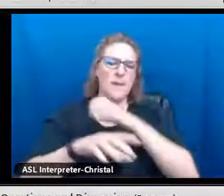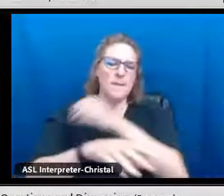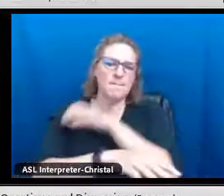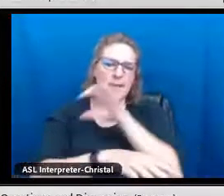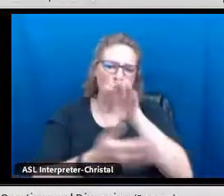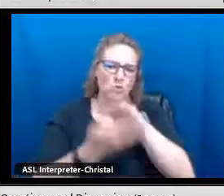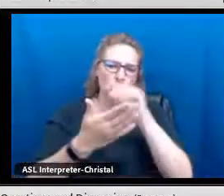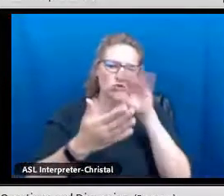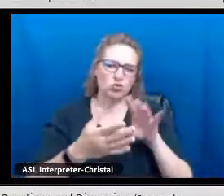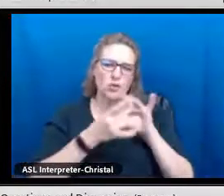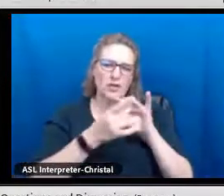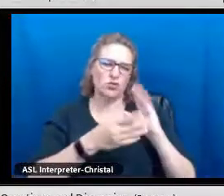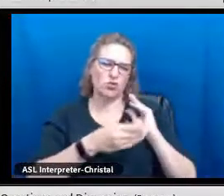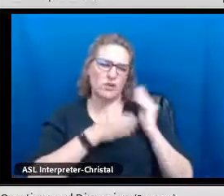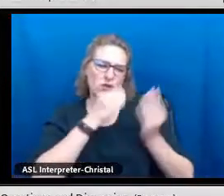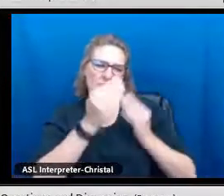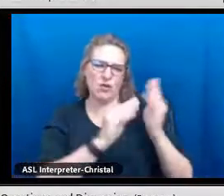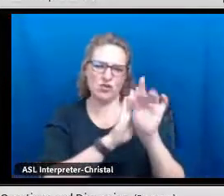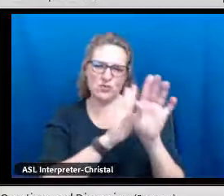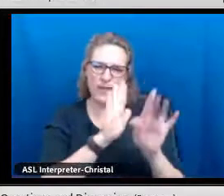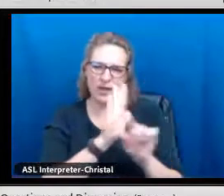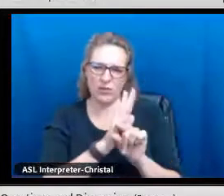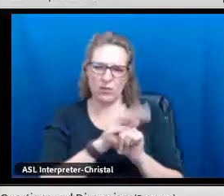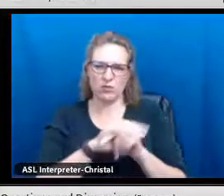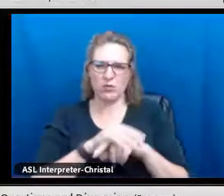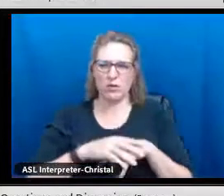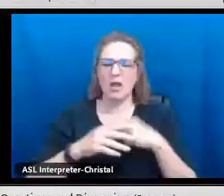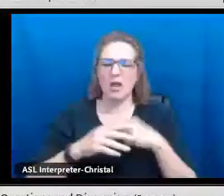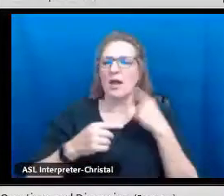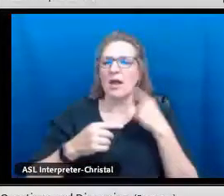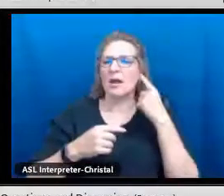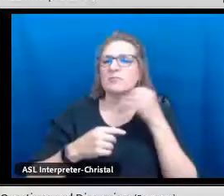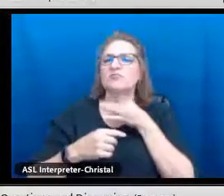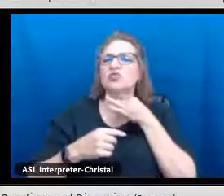those seals can create bridges to those students' heritage backgrounds and empower students.